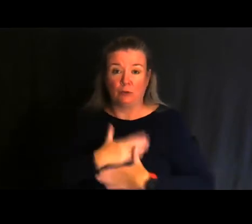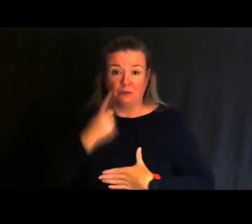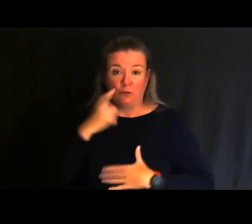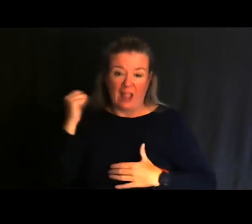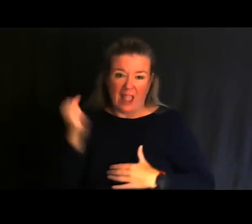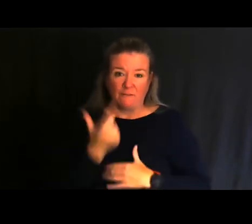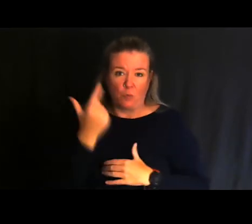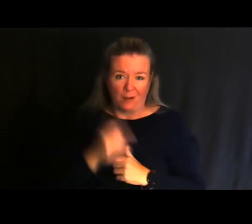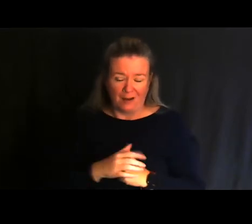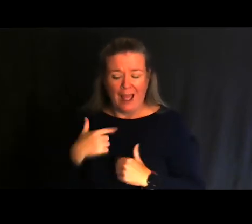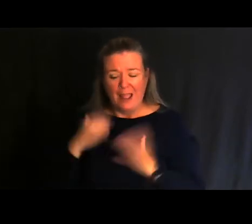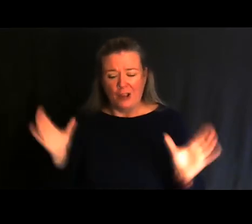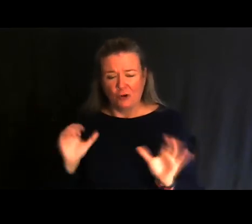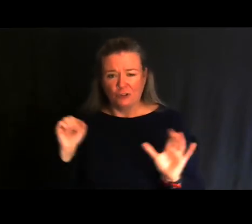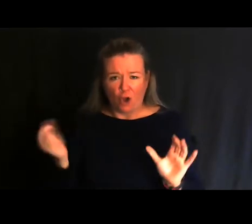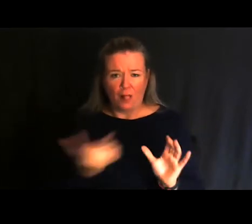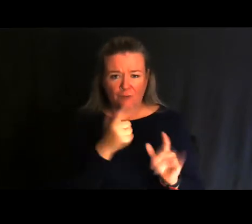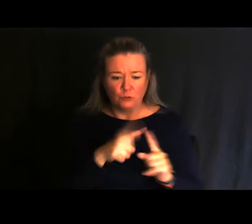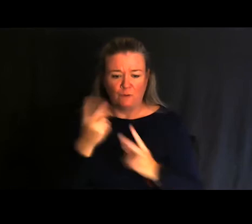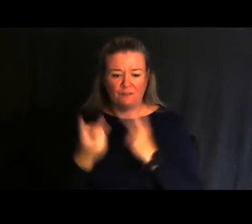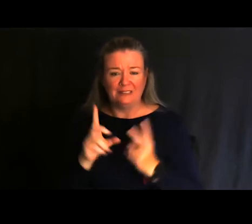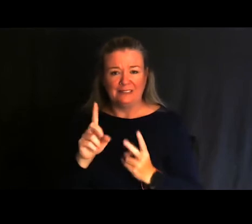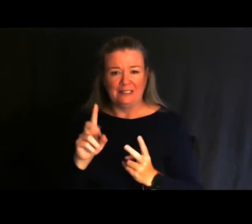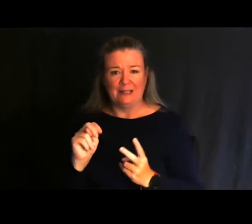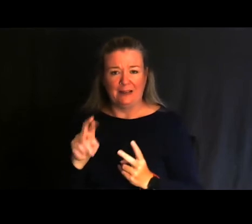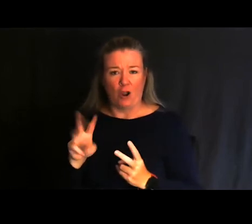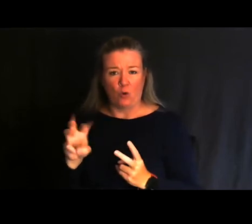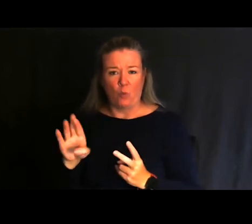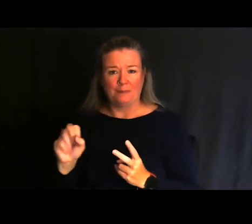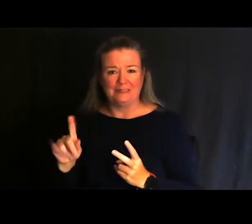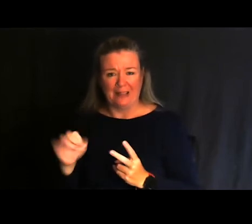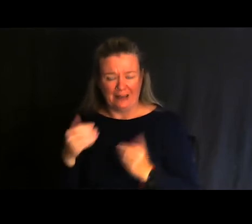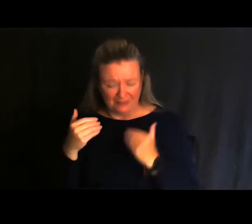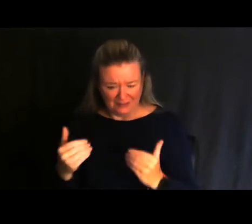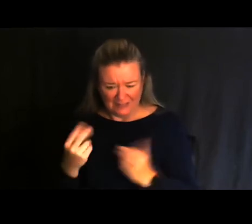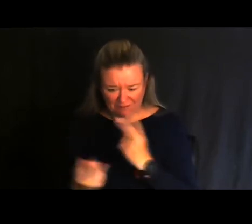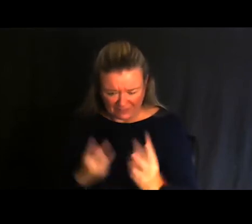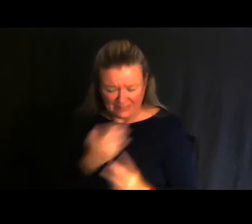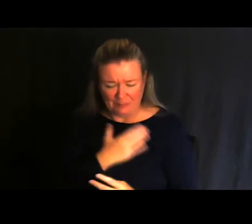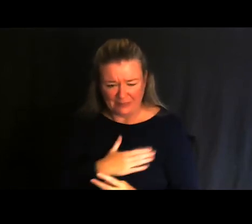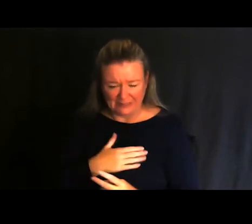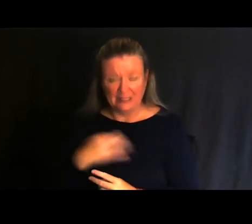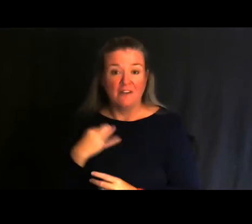I encourage everybody to visit the DNR website, you've heard that before, volunteer to serve